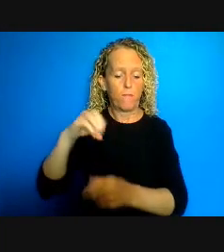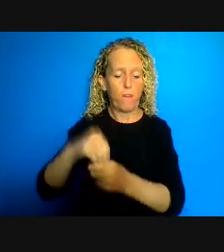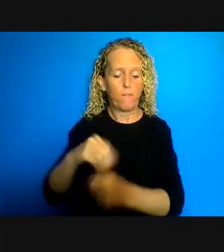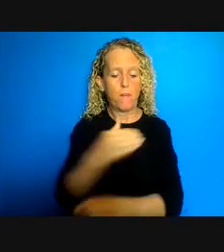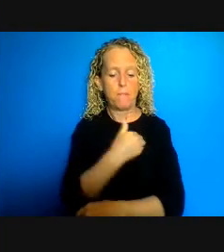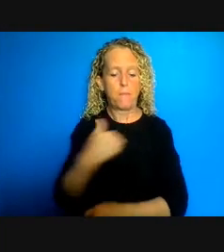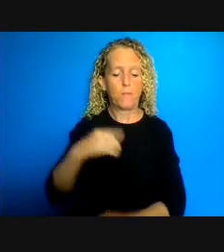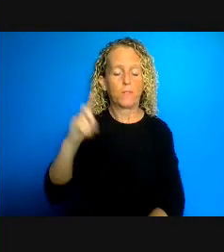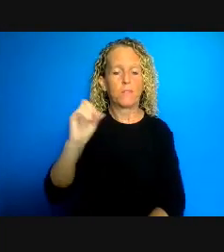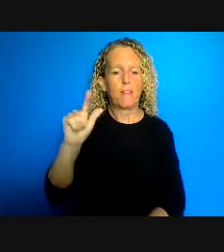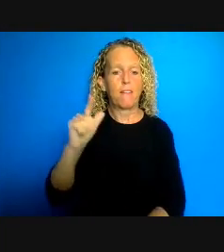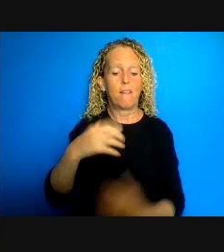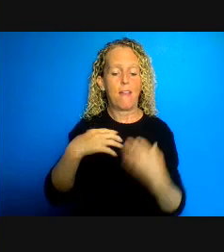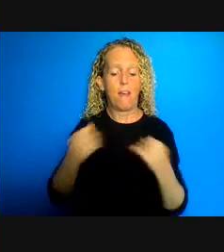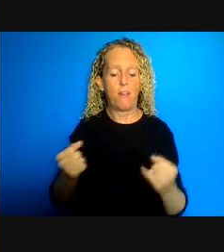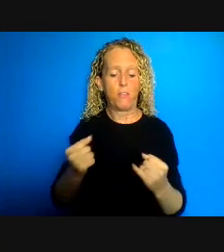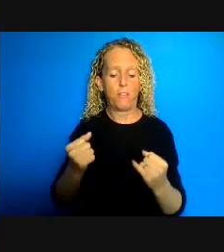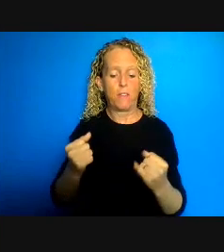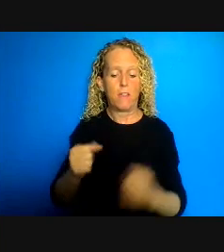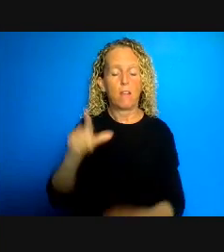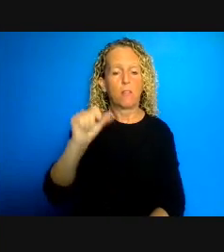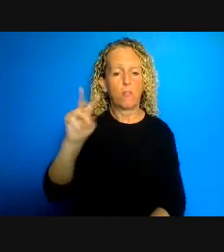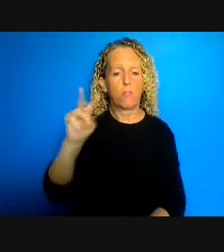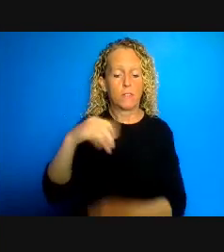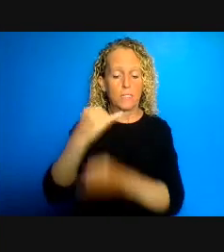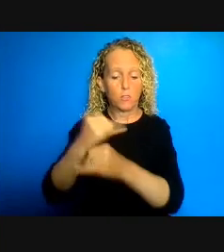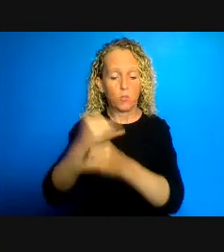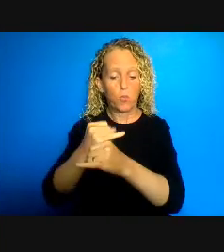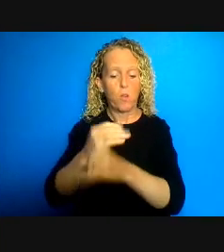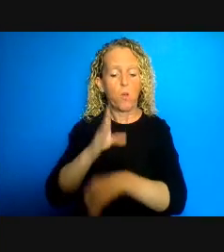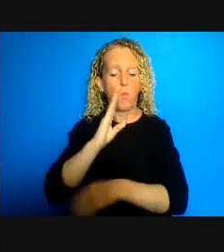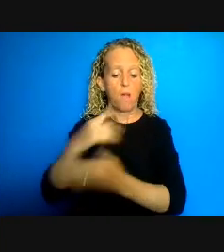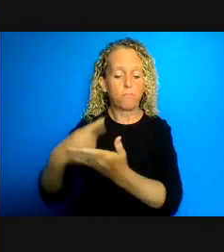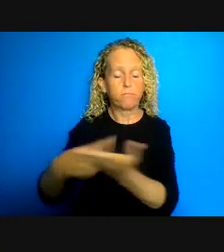Human Rights of persons with disabilities and other Interlocking